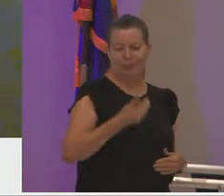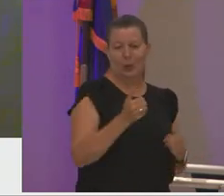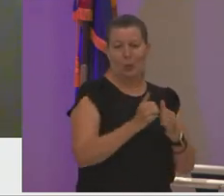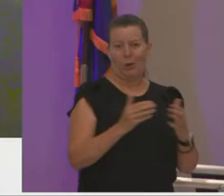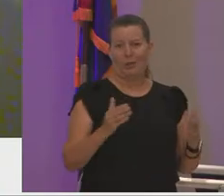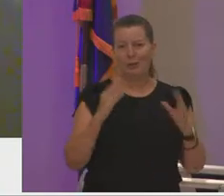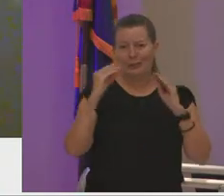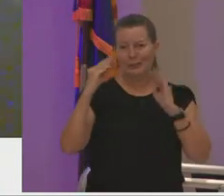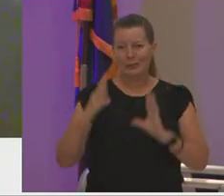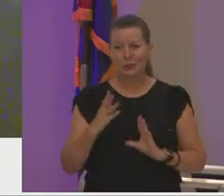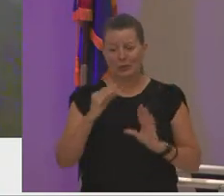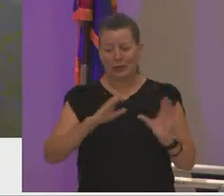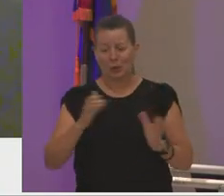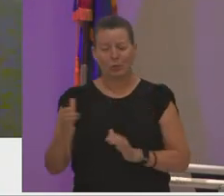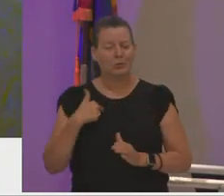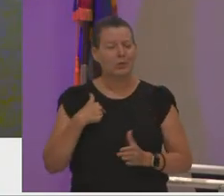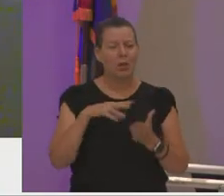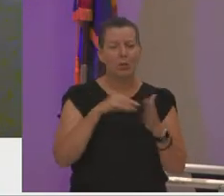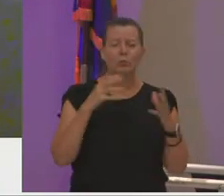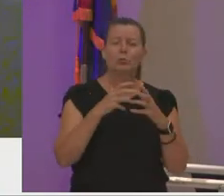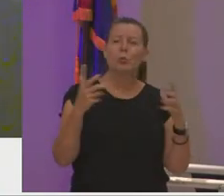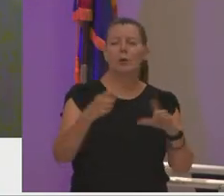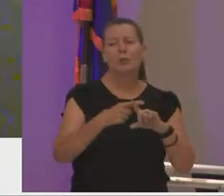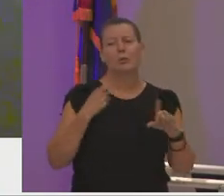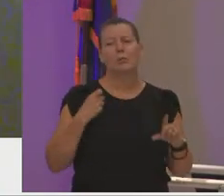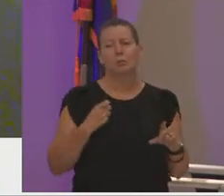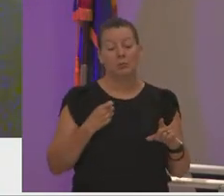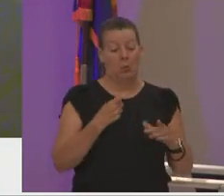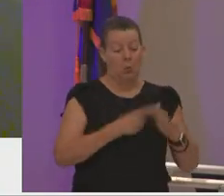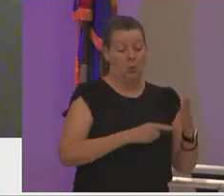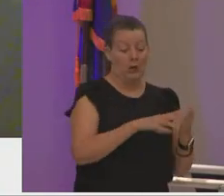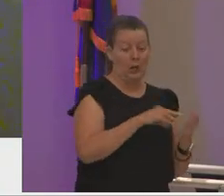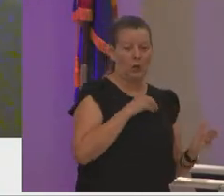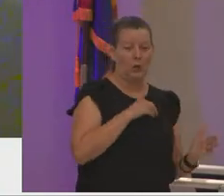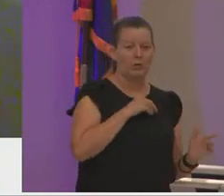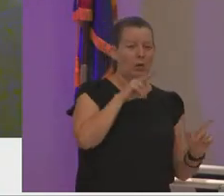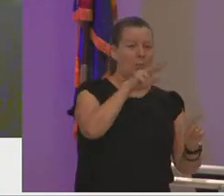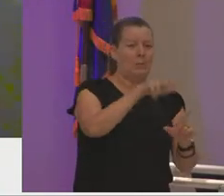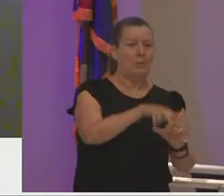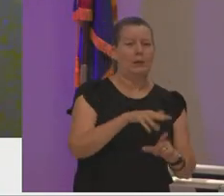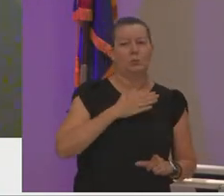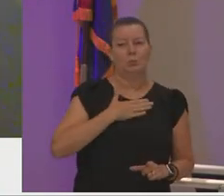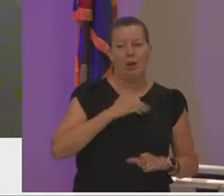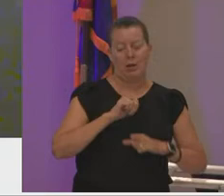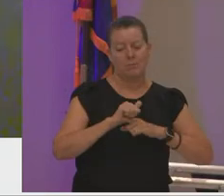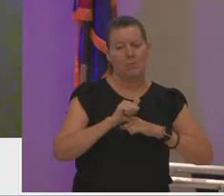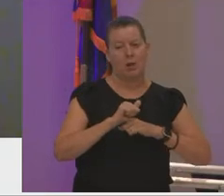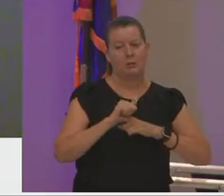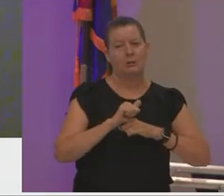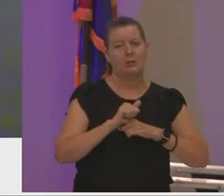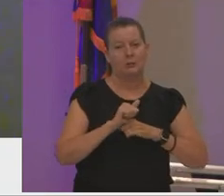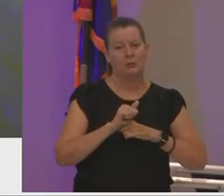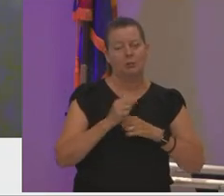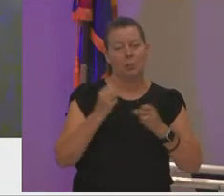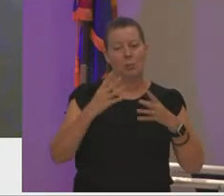so much from i took what i learned and applied it to my practice for many years to come these